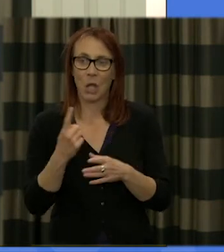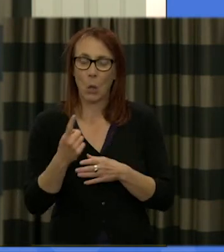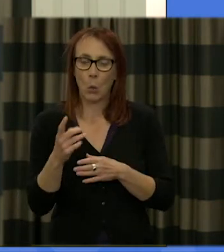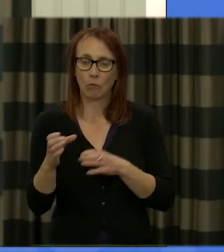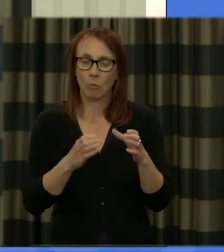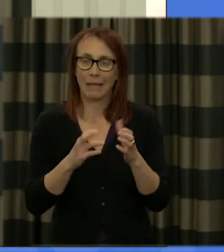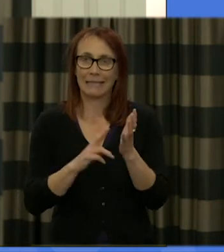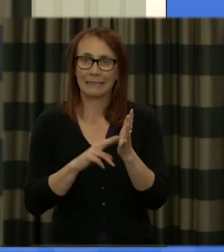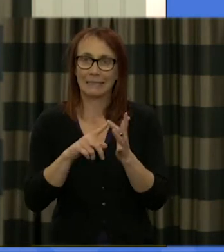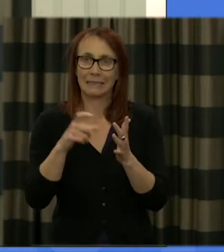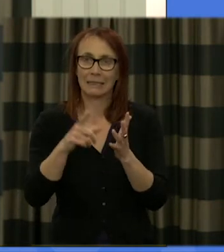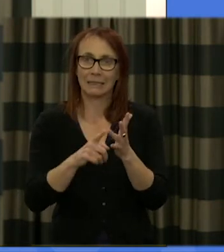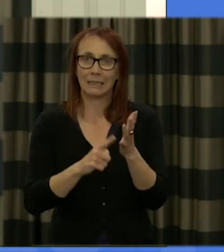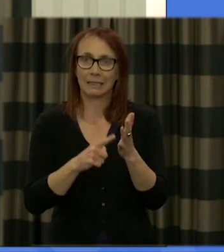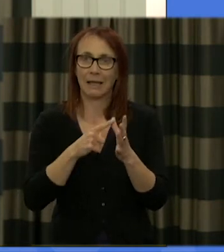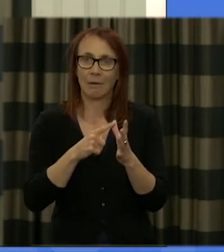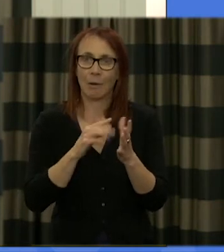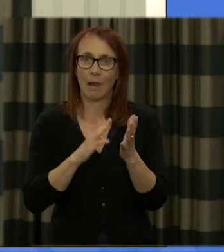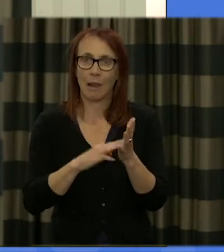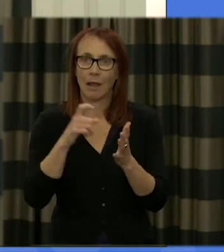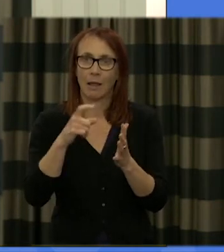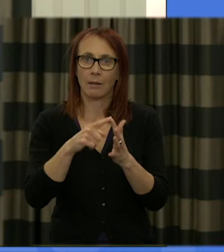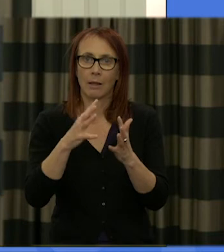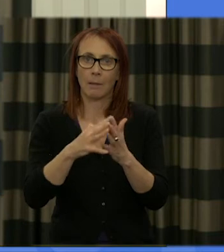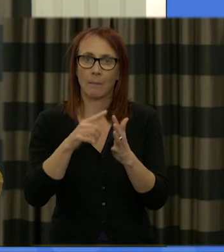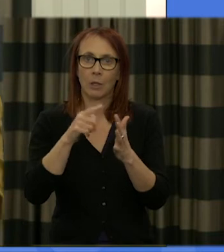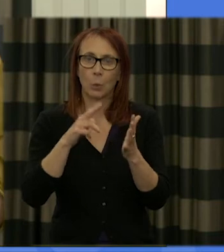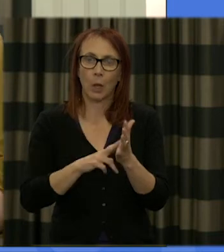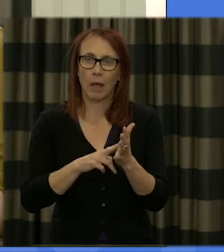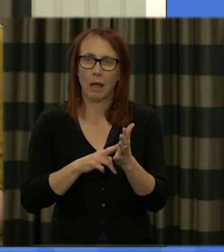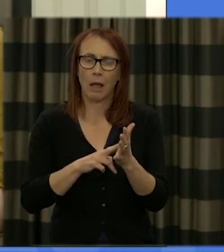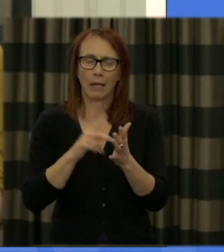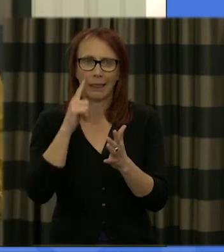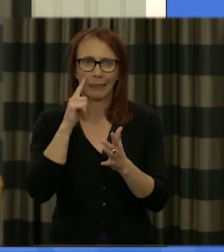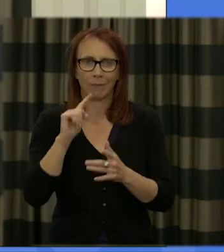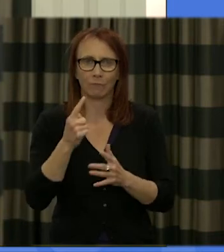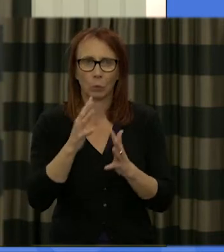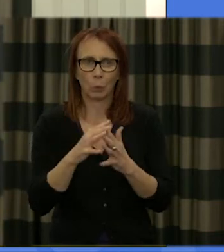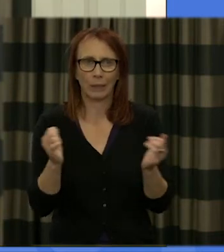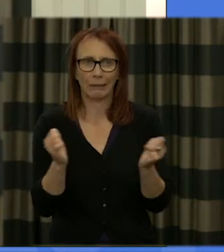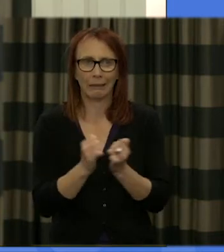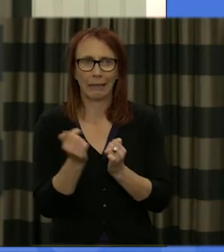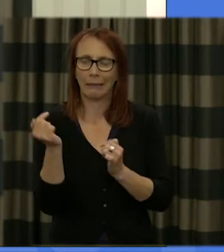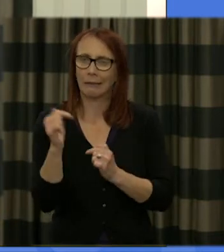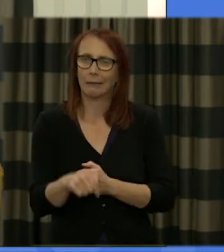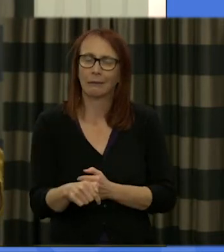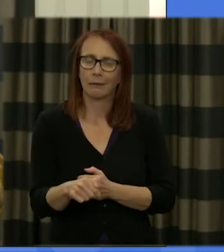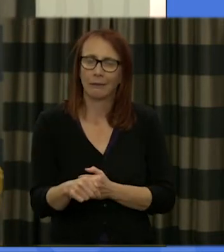McEwen who you will have may and certainly in session one I'm not sure if she was healed over the second weekend but salient of Marilyn session one is an